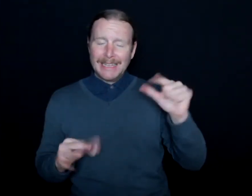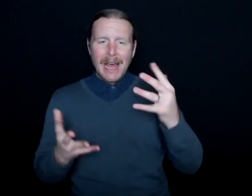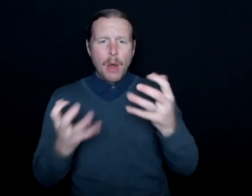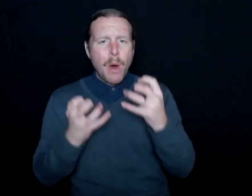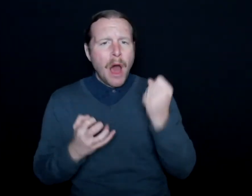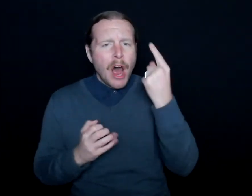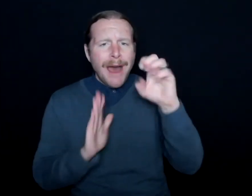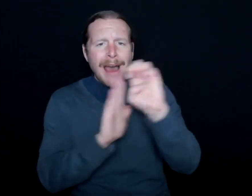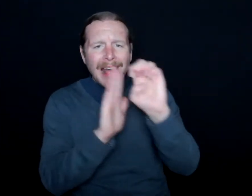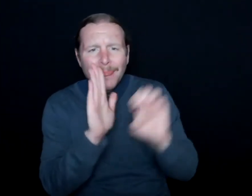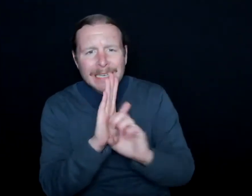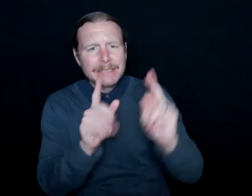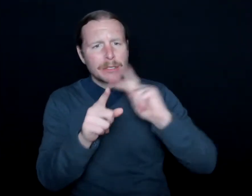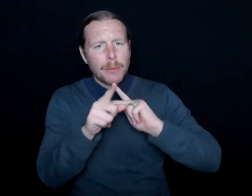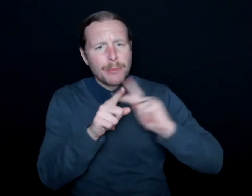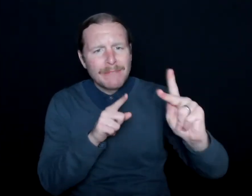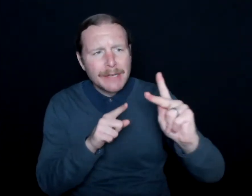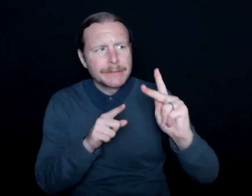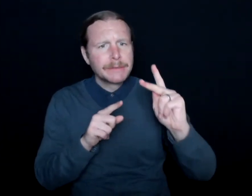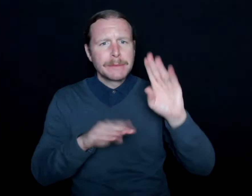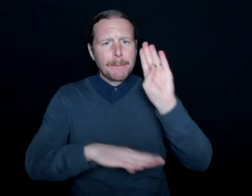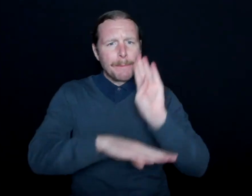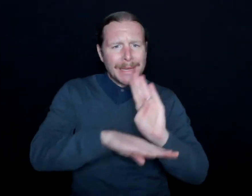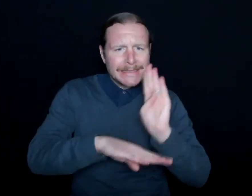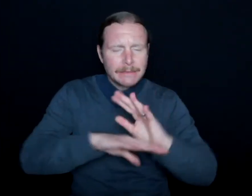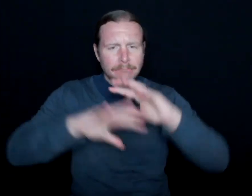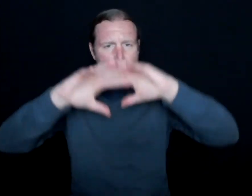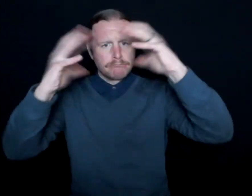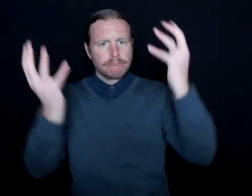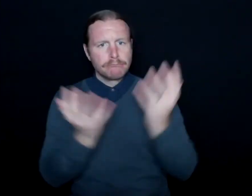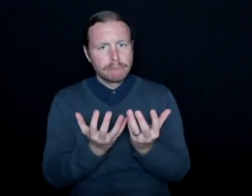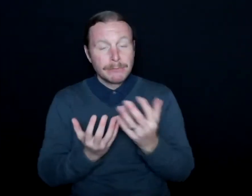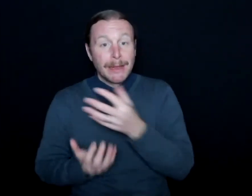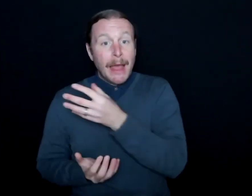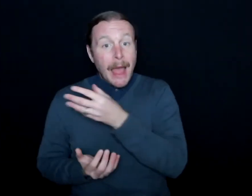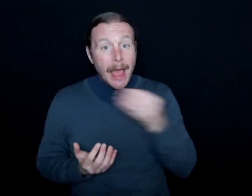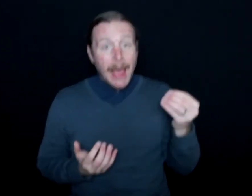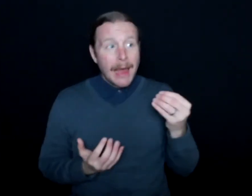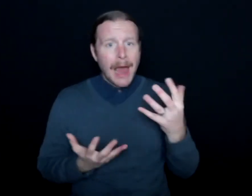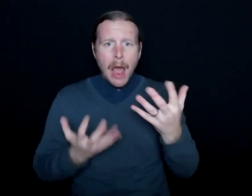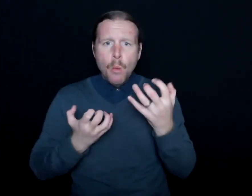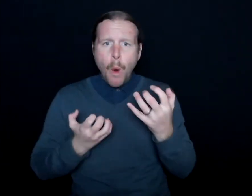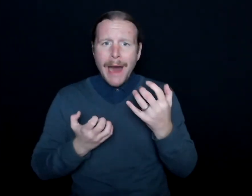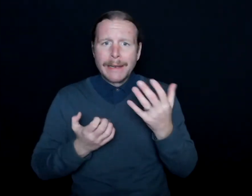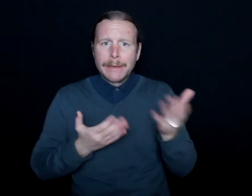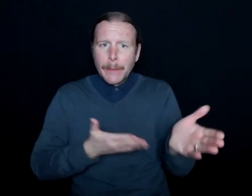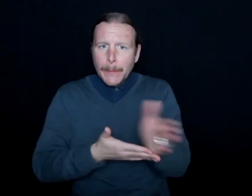and the professional side, the business side. And I also wanted to hone in and become